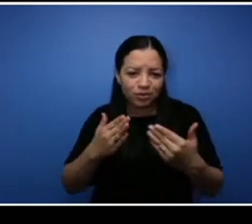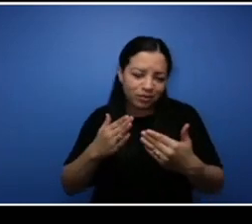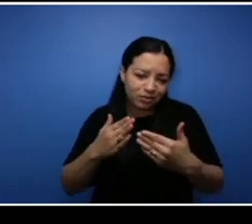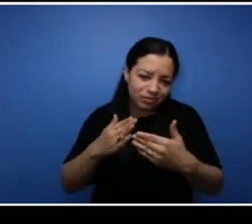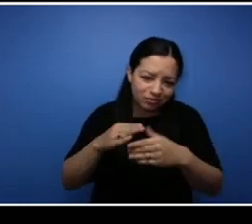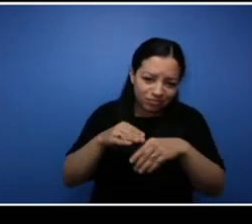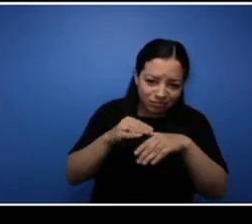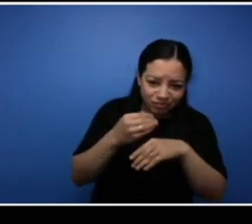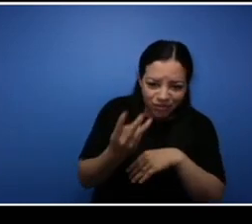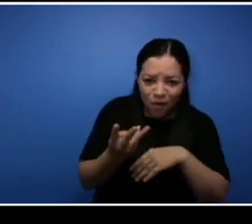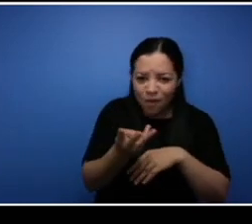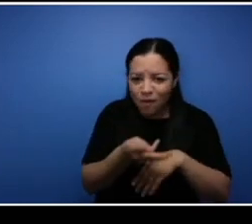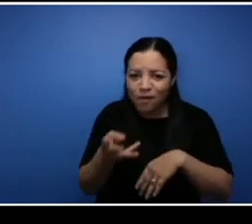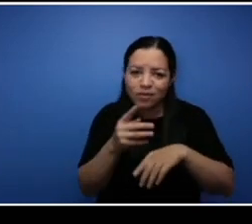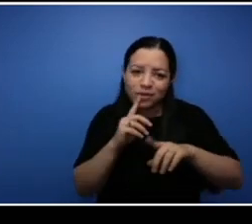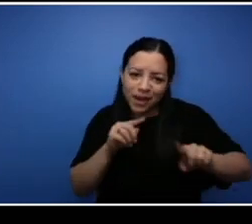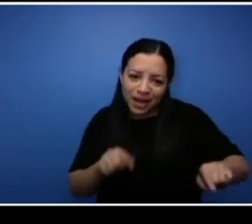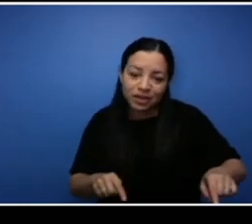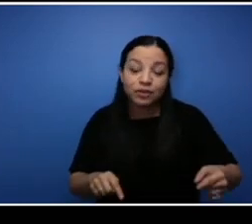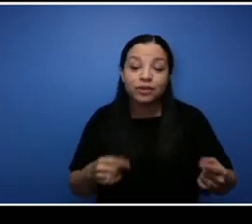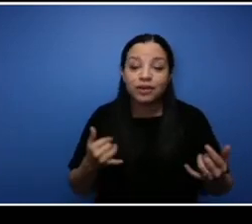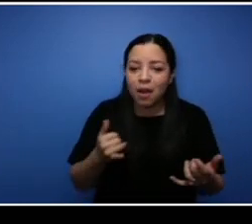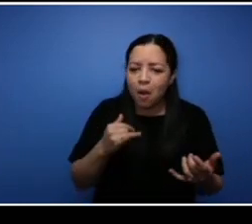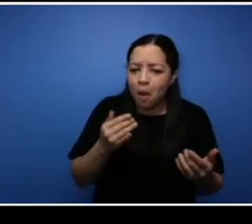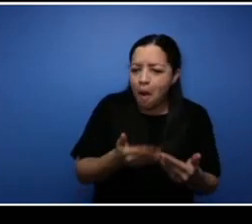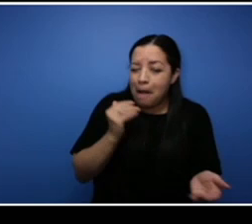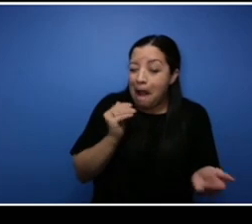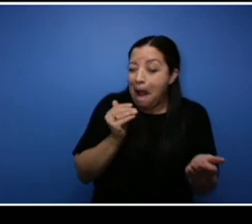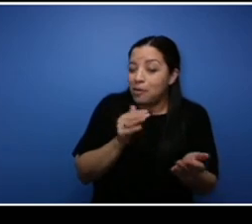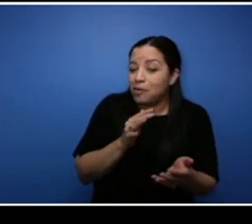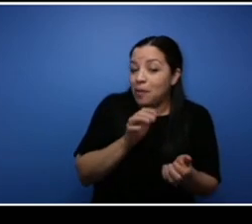I'm gonna wrap up here in a sec but I just want to do one more question for Glenn and